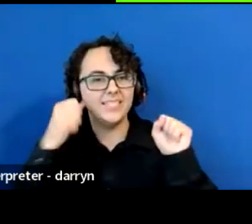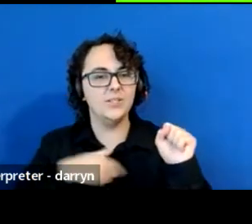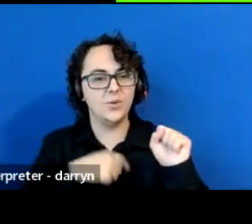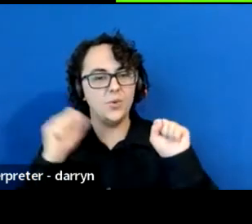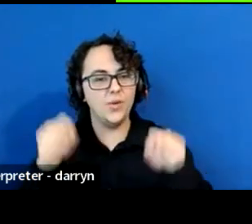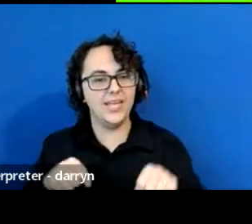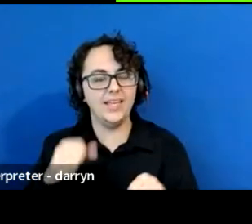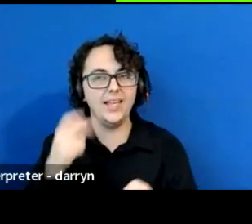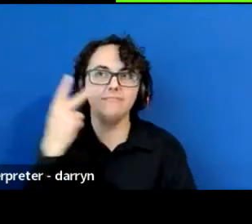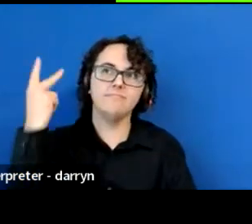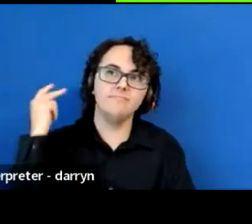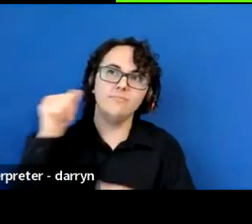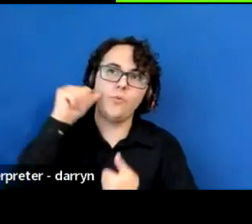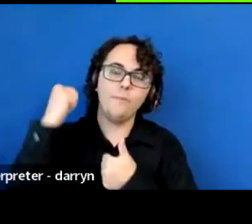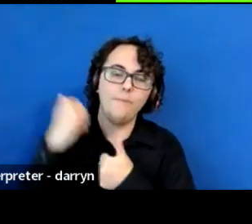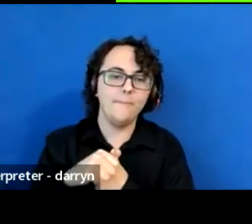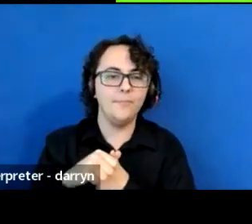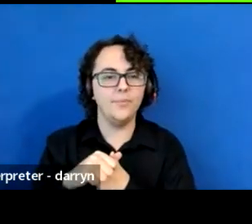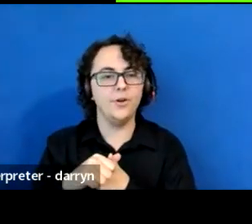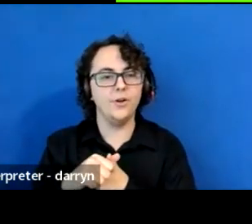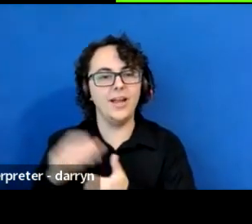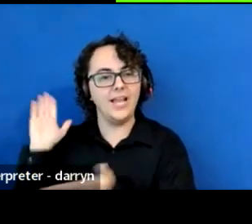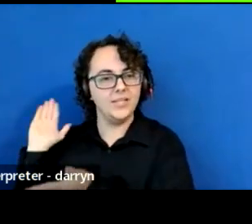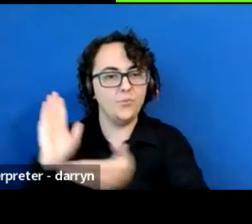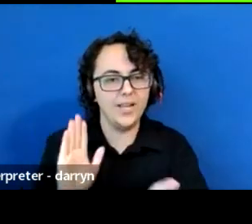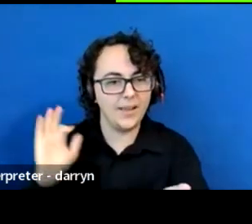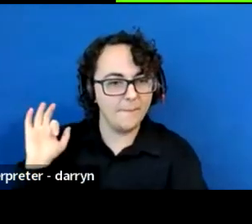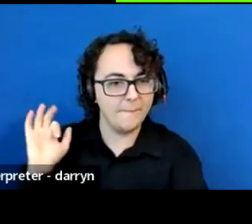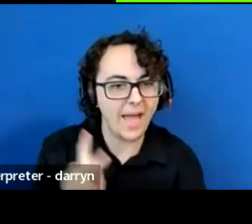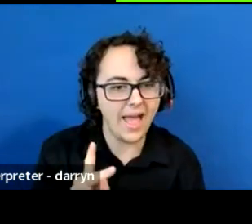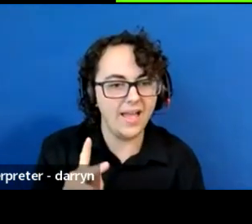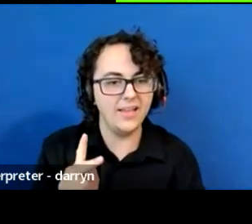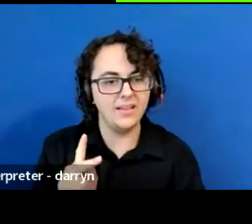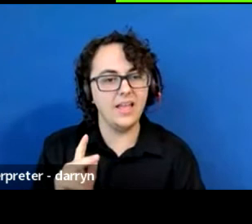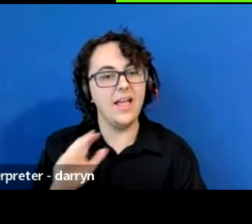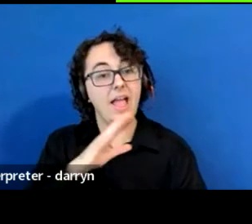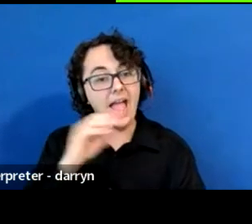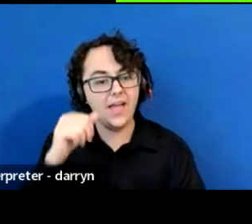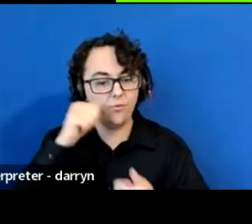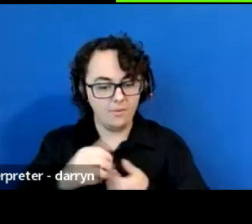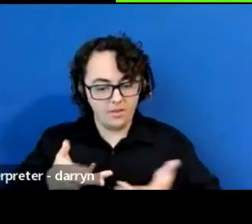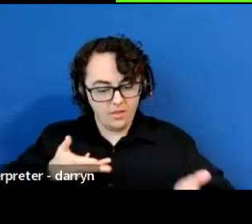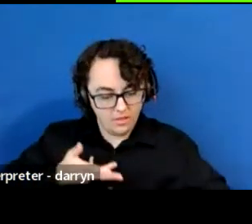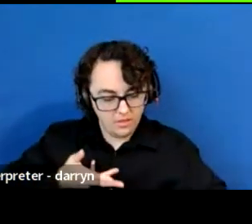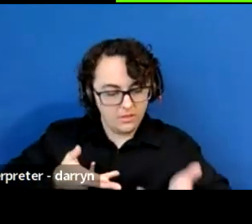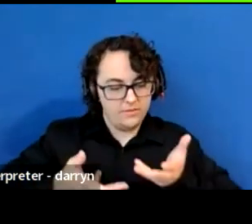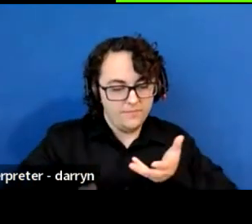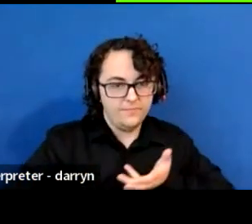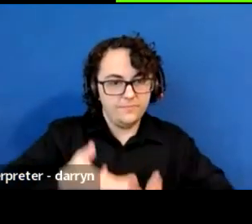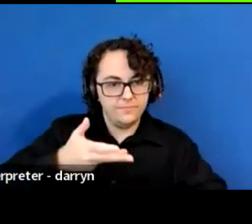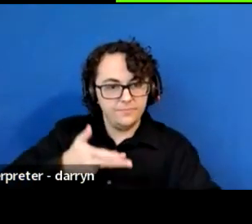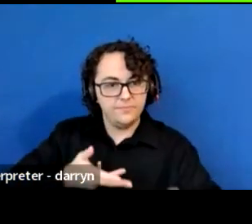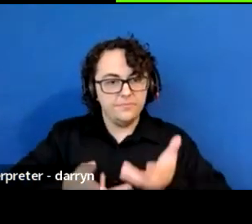and live with it and reciprocity with the nature. So yes, I just want to...